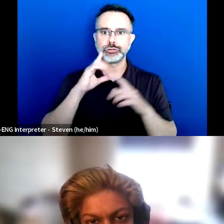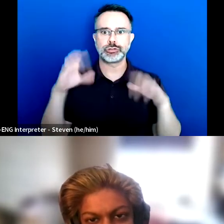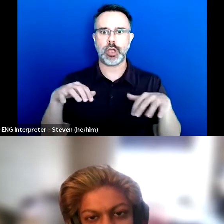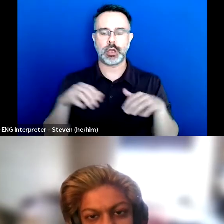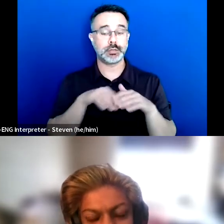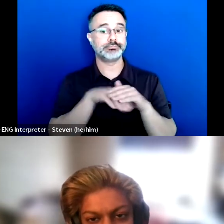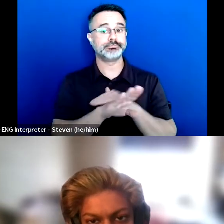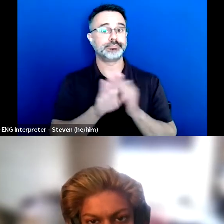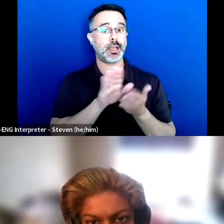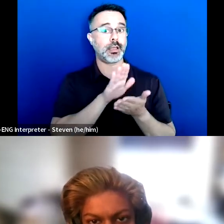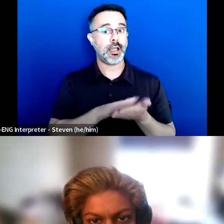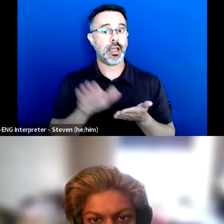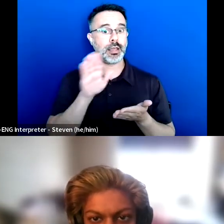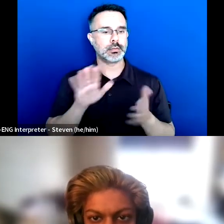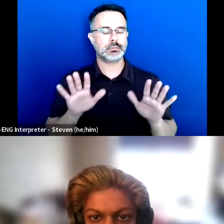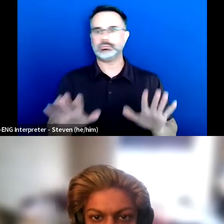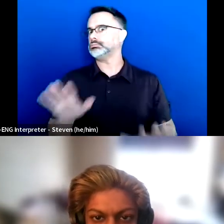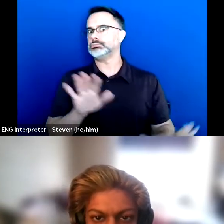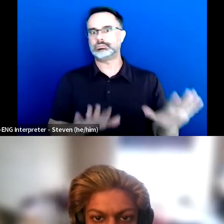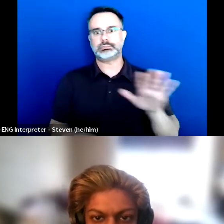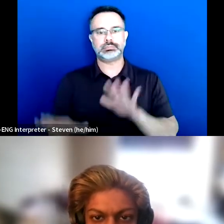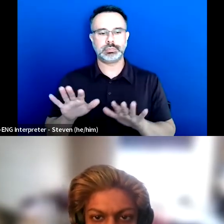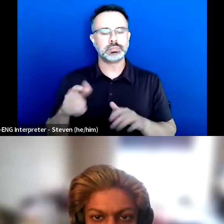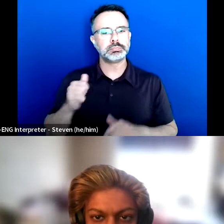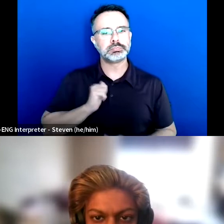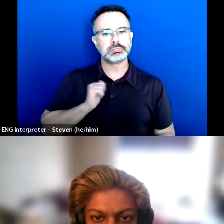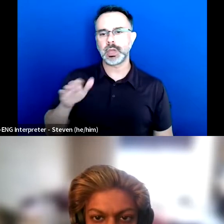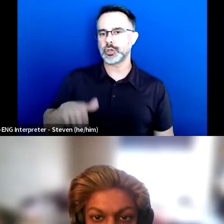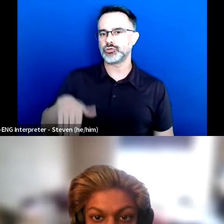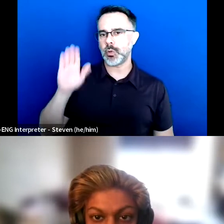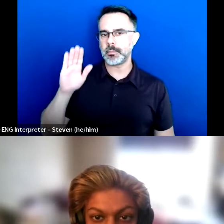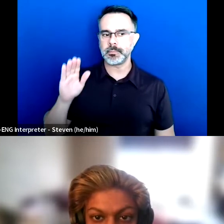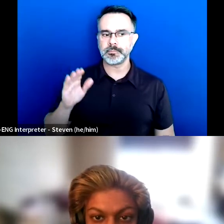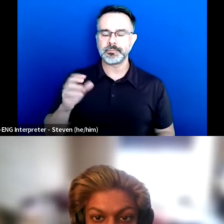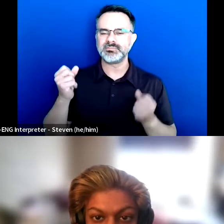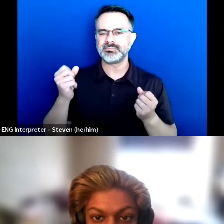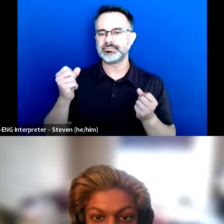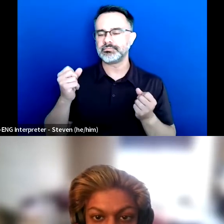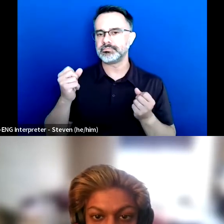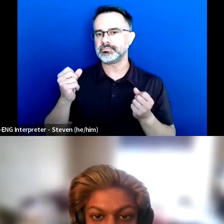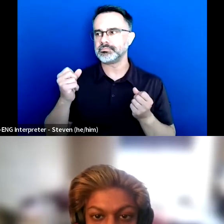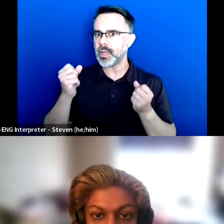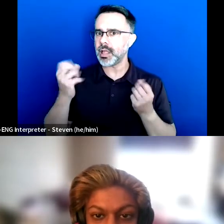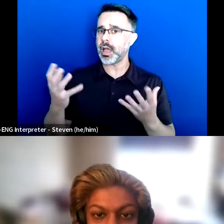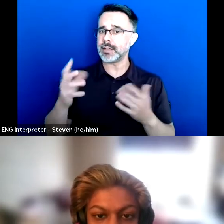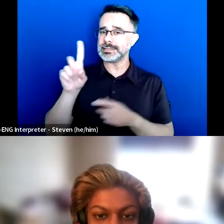I had grown up in with a lot of disability community around me.